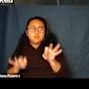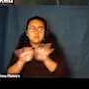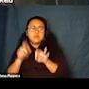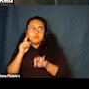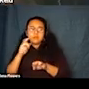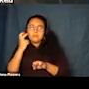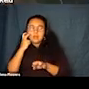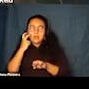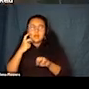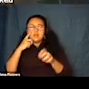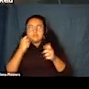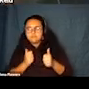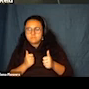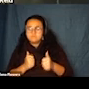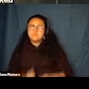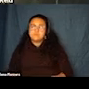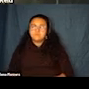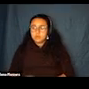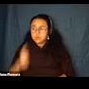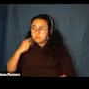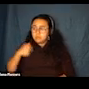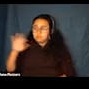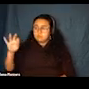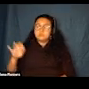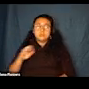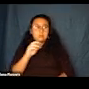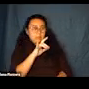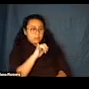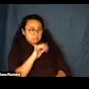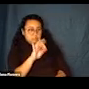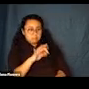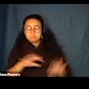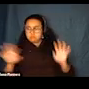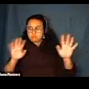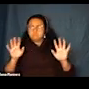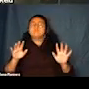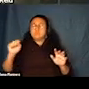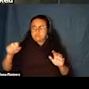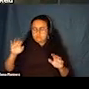You can hear me okay, Emily? Yes. Excellent. So I guess I'll start with my description.